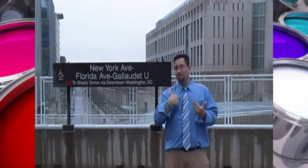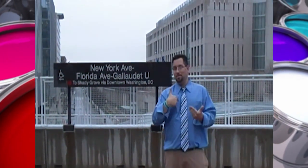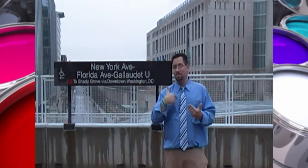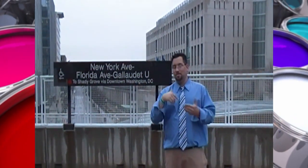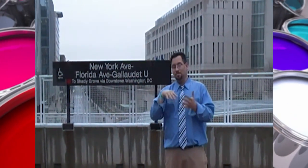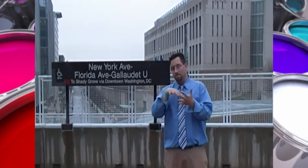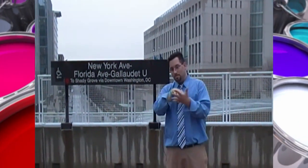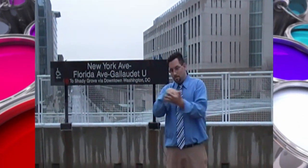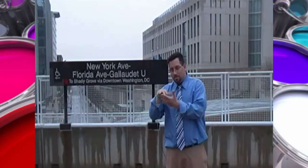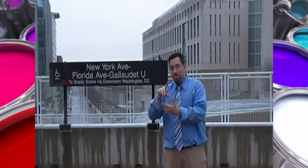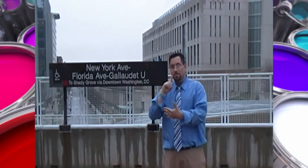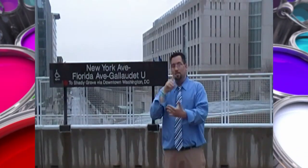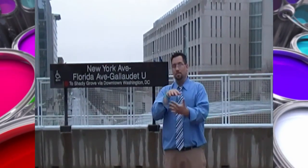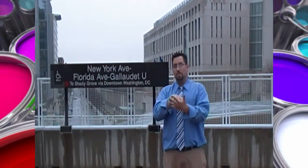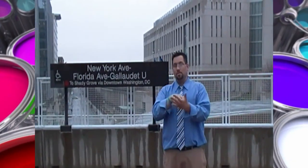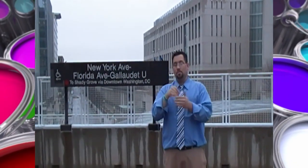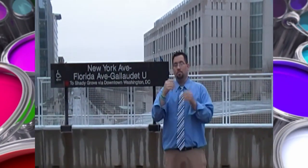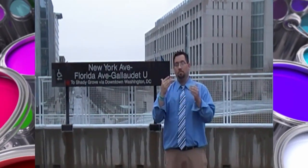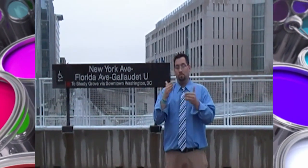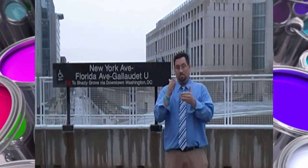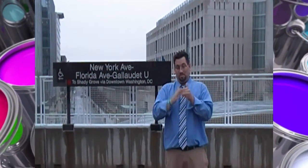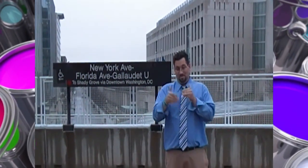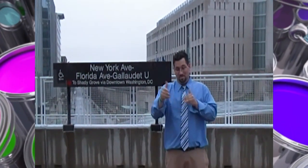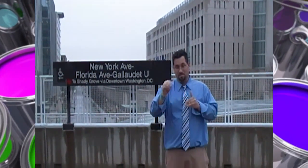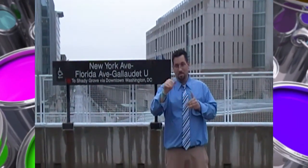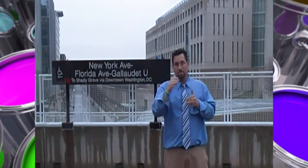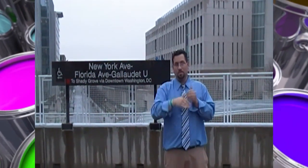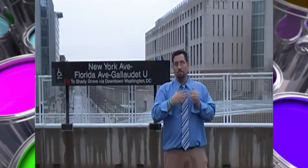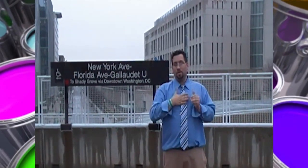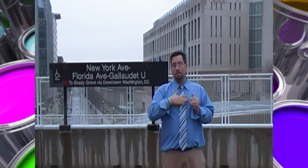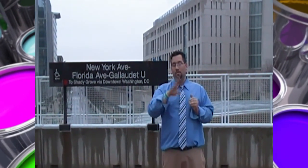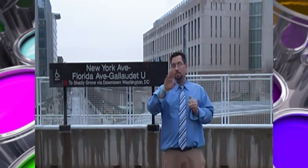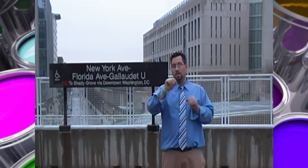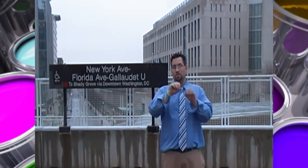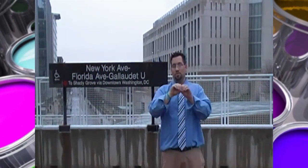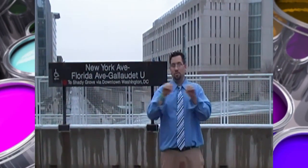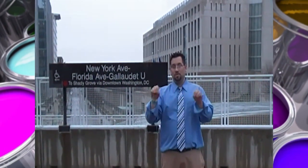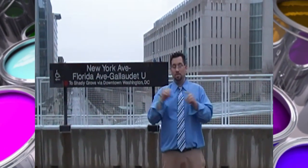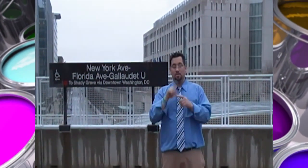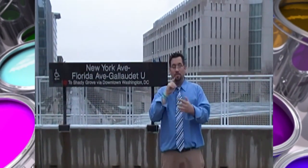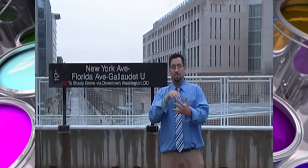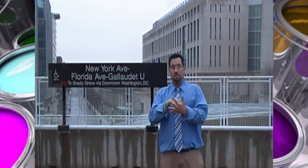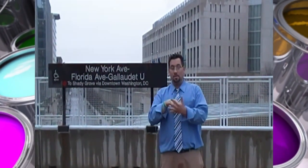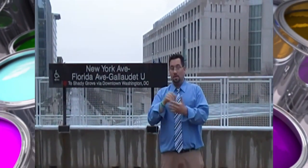today in front of Gallaudet University, and what I'm doing right now is I'm studying for